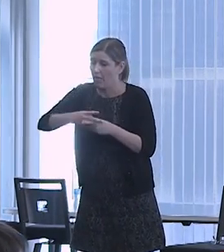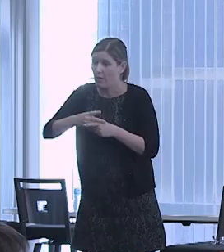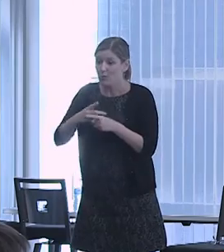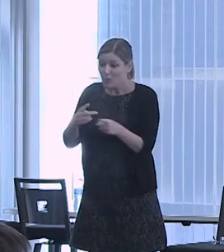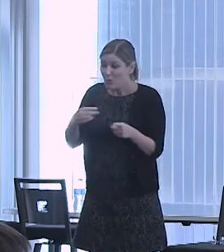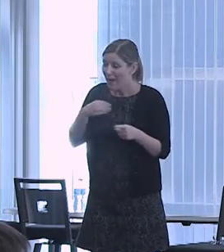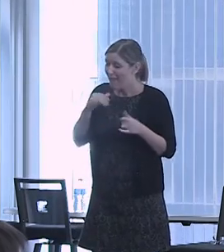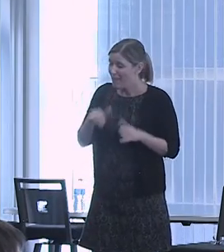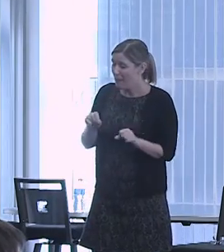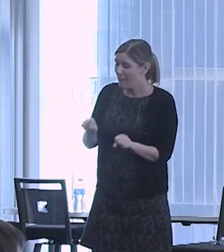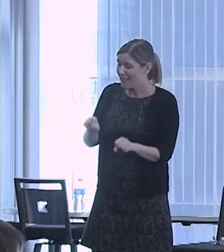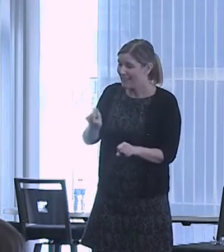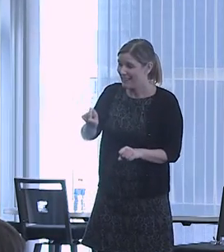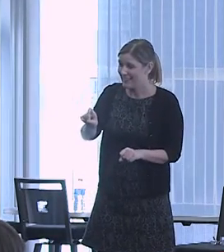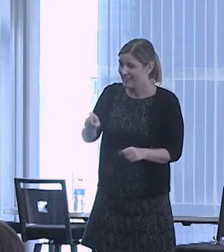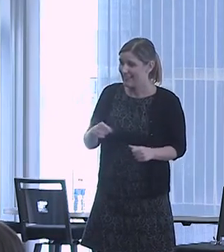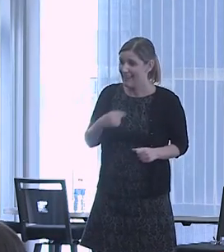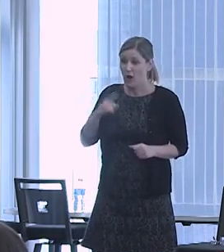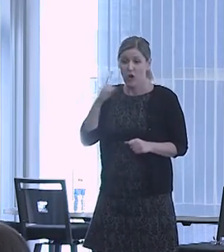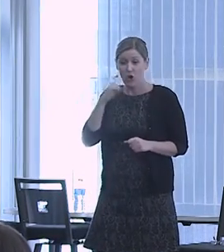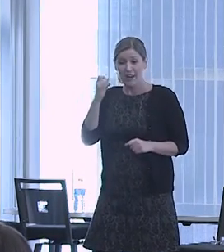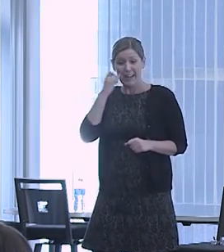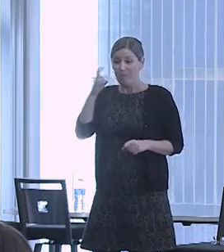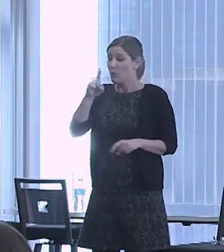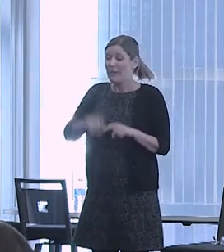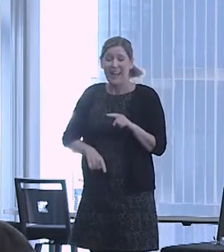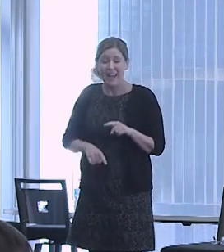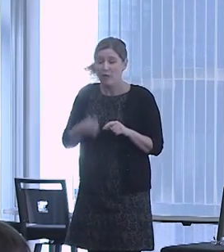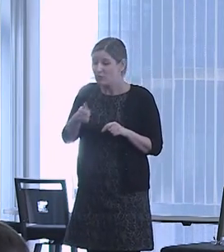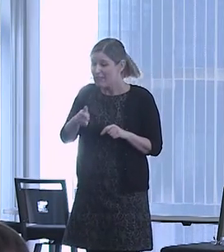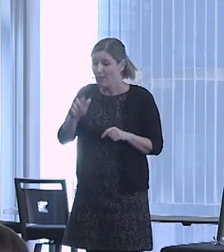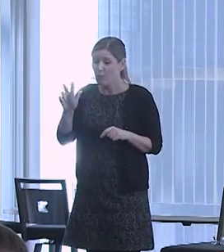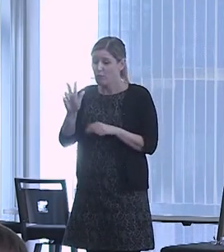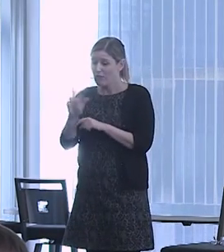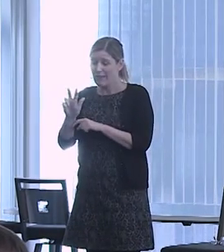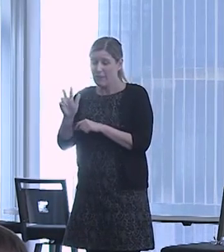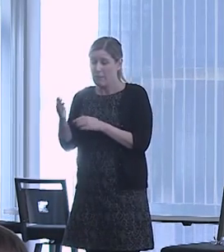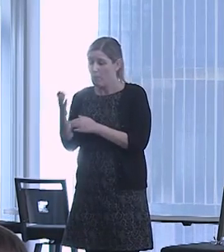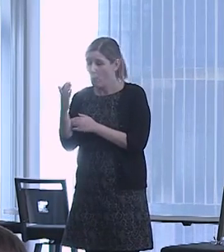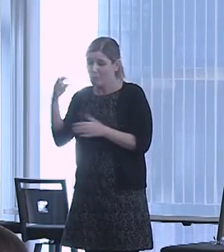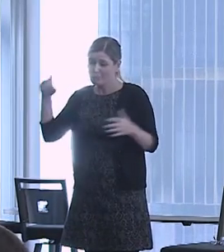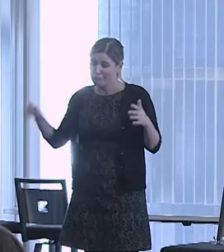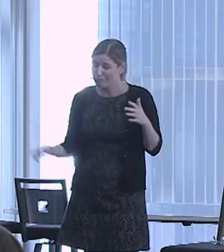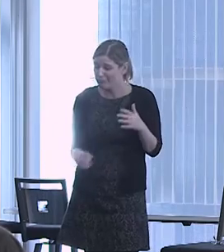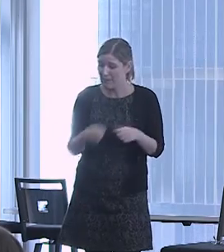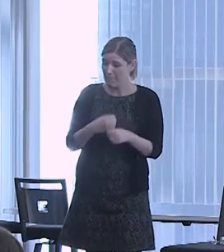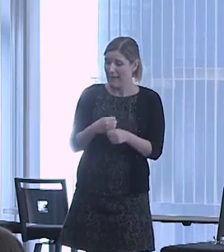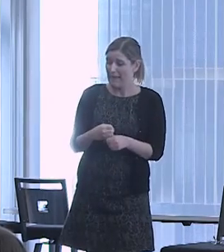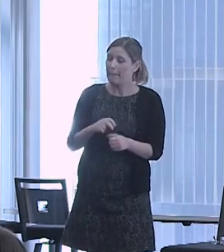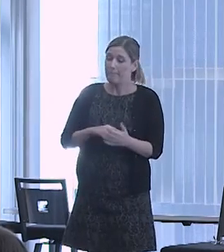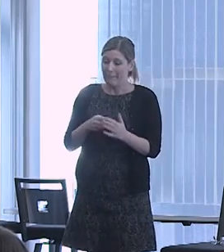And I heard that if you cannot do that, you're in an institution. An institution being an overly restrictive place.